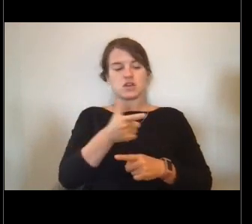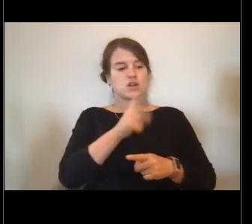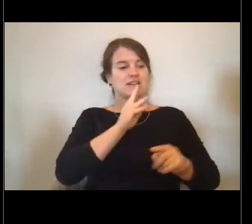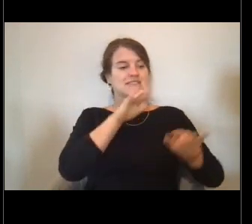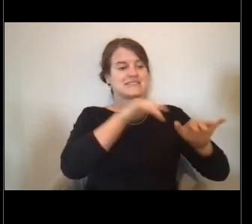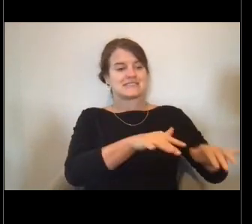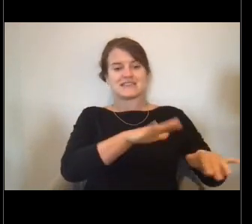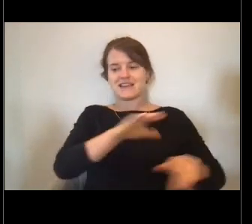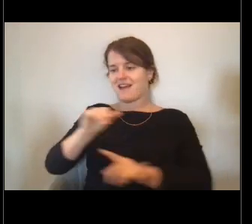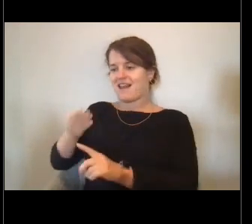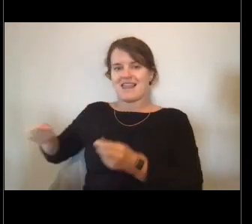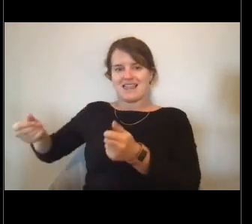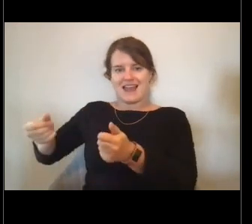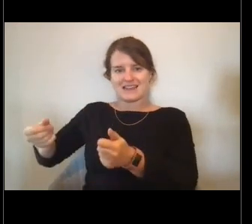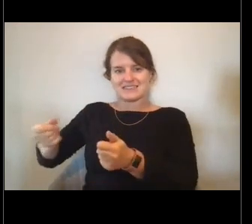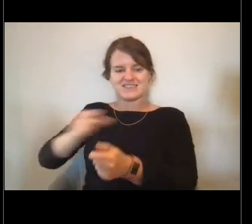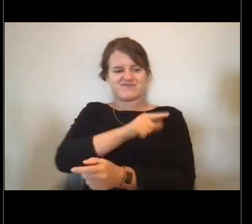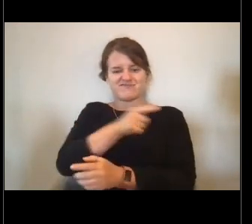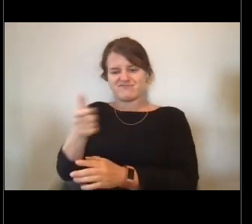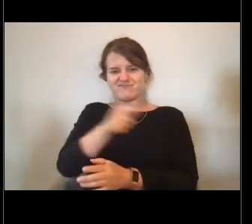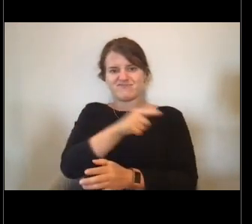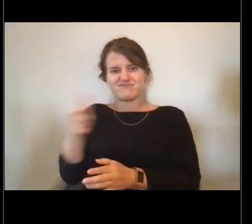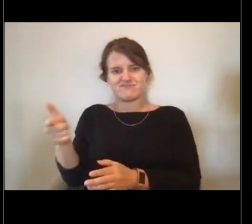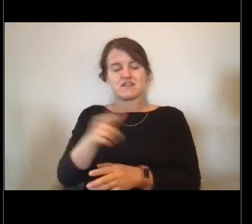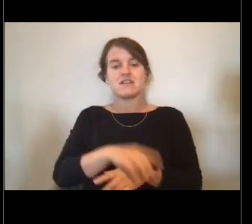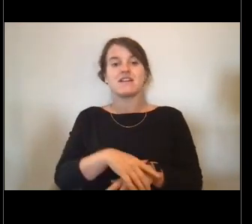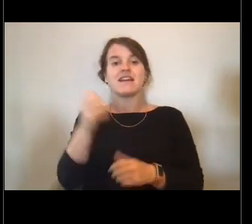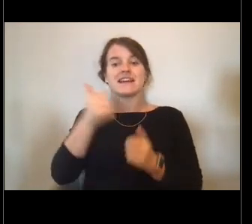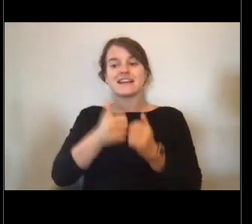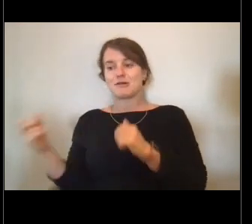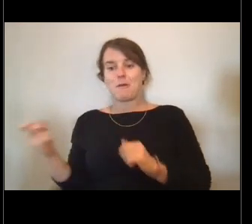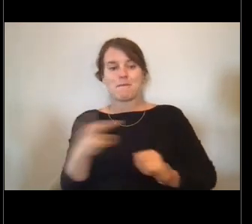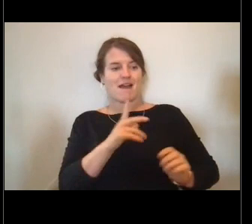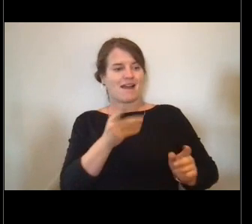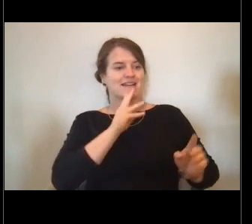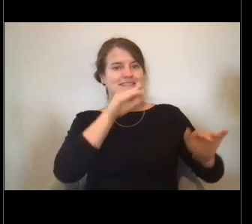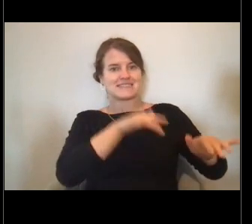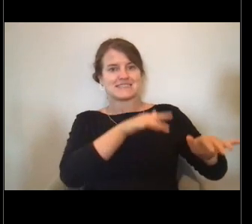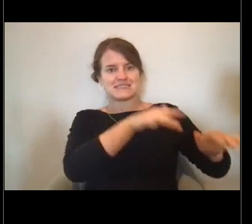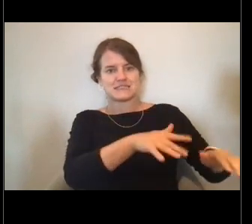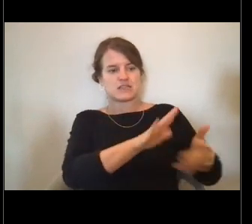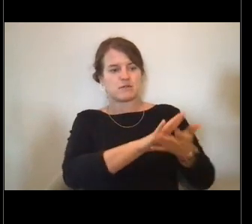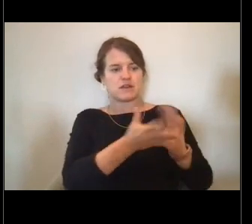And each time you come back to sea you get a little bit more responsibility.